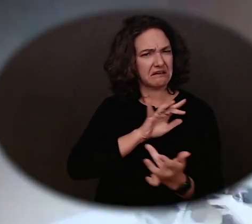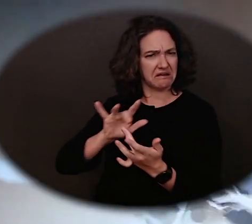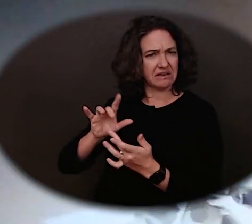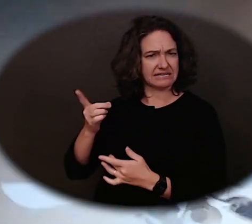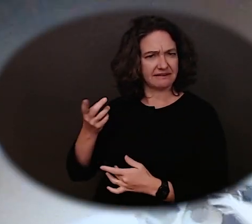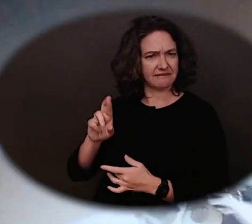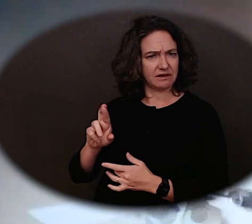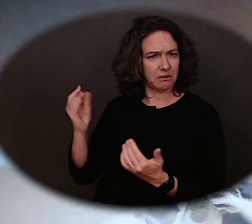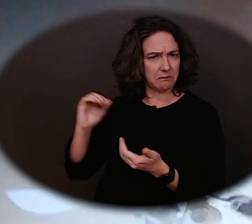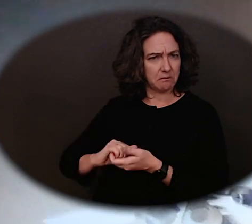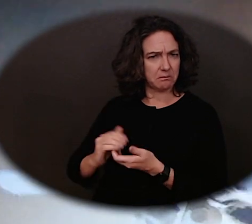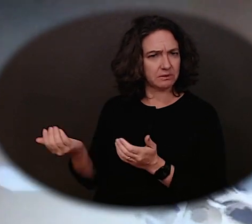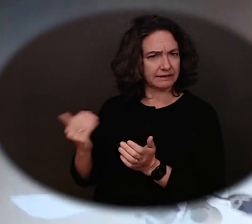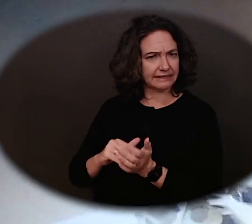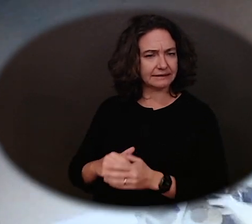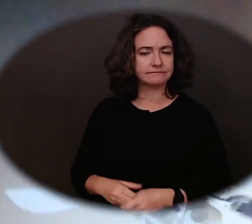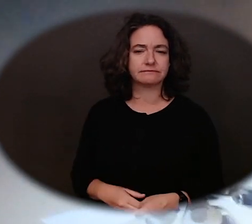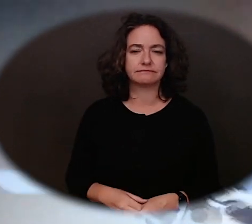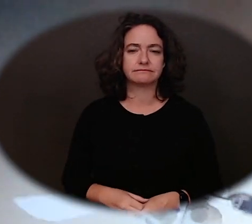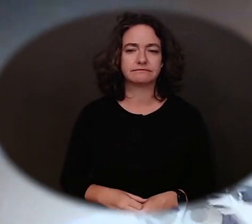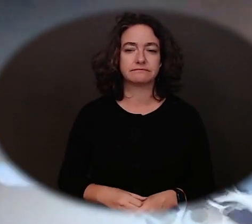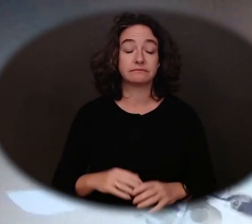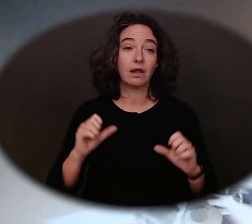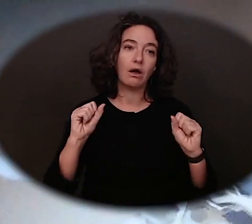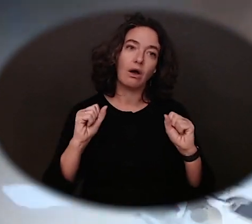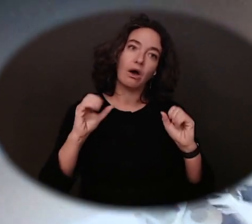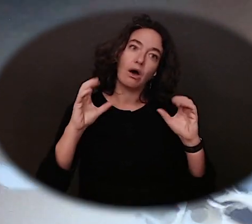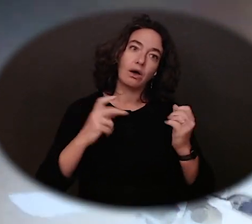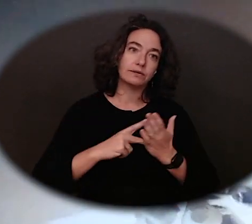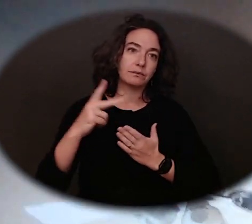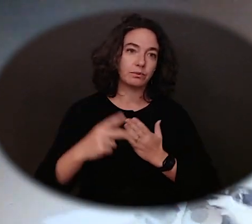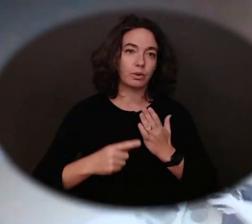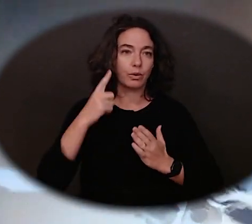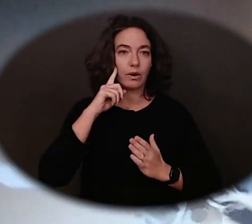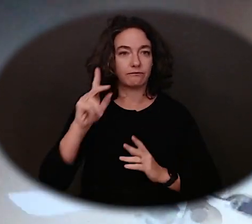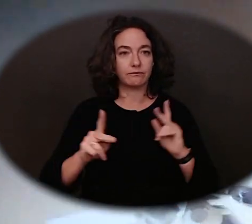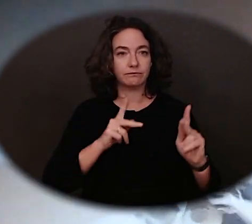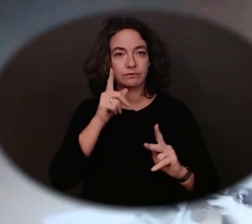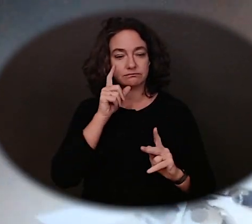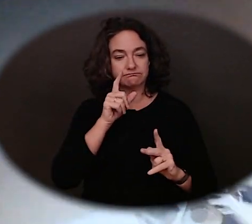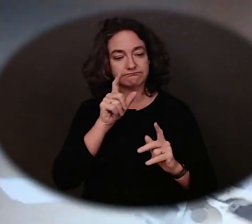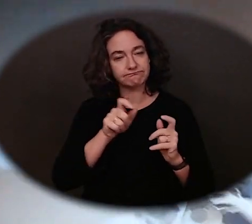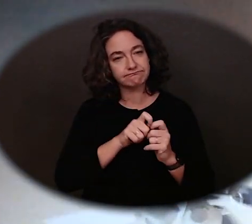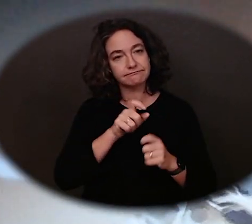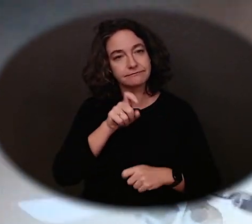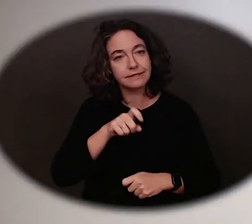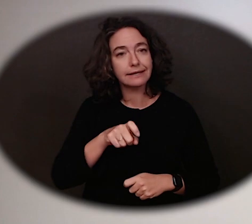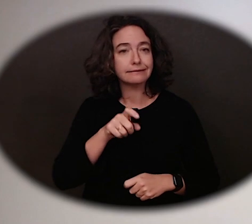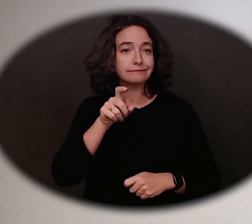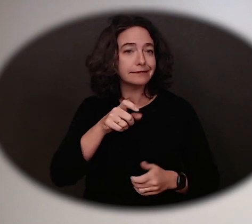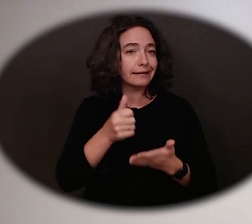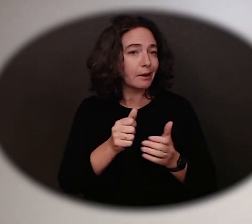Awesome program that for people have disabilities and needs and need help in life. Before this year.